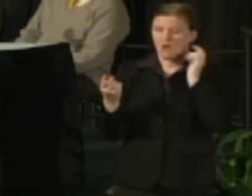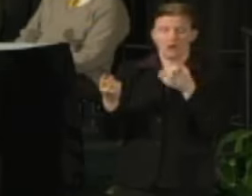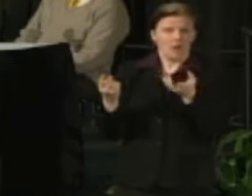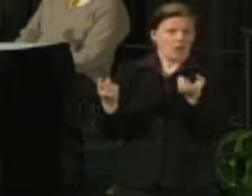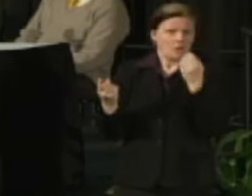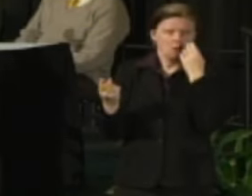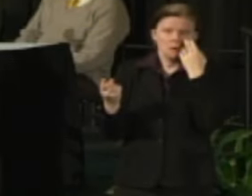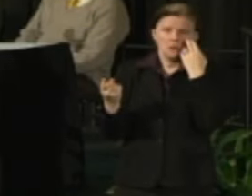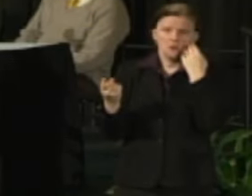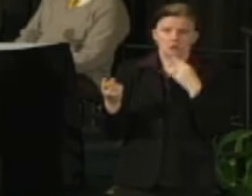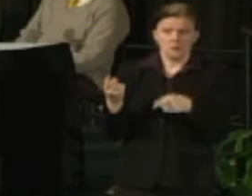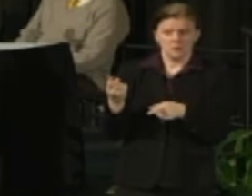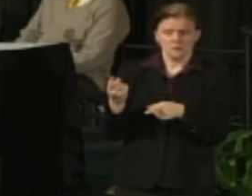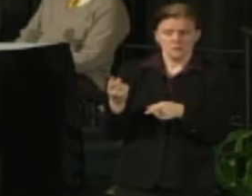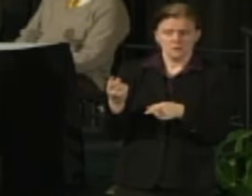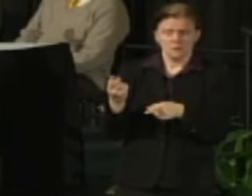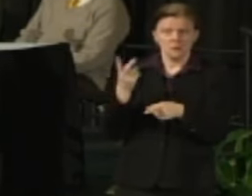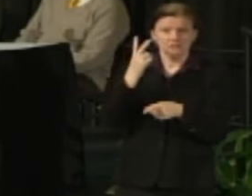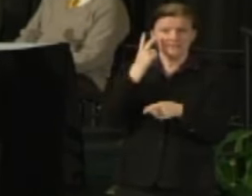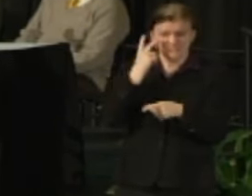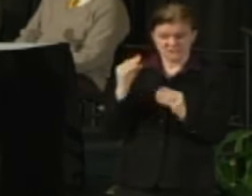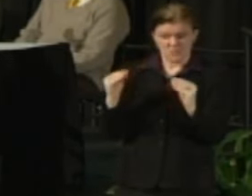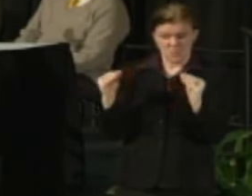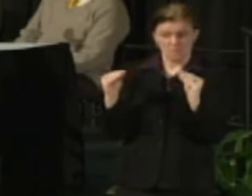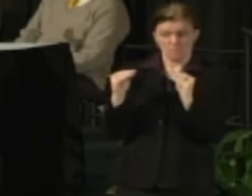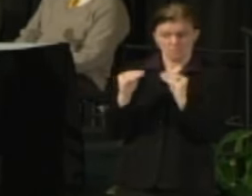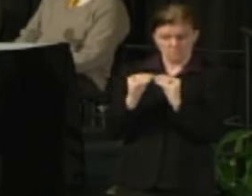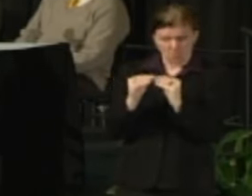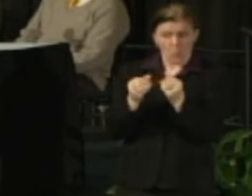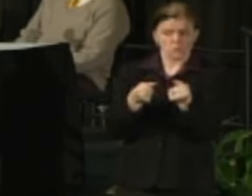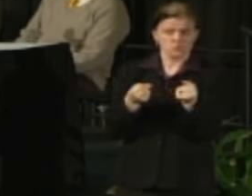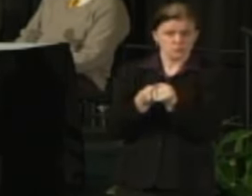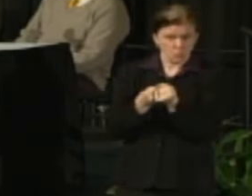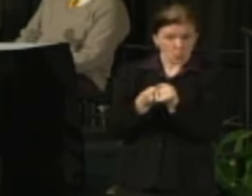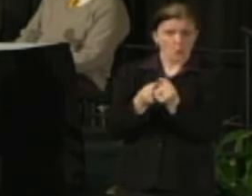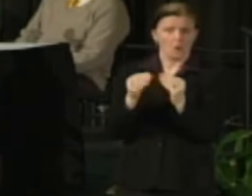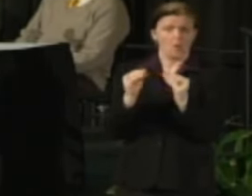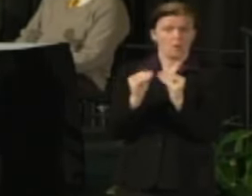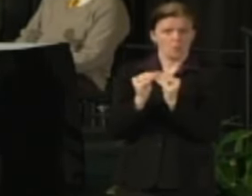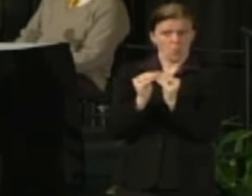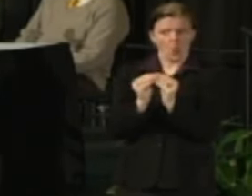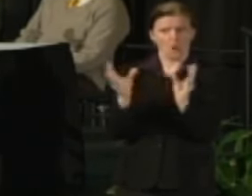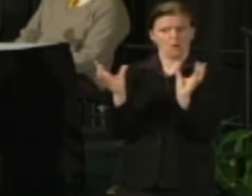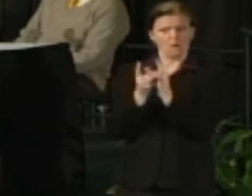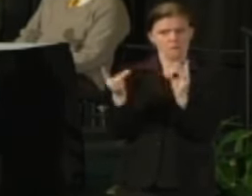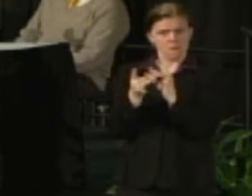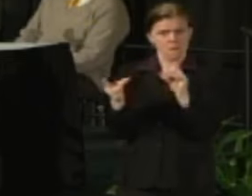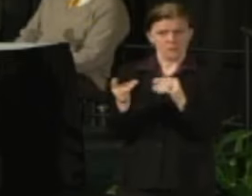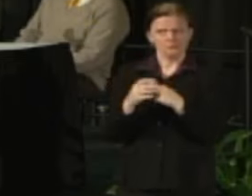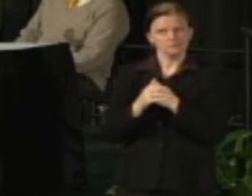Would we like to see strident advocacy across the board from all of them